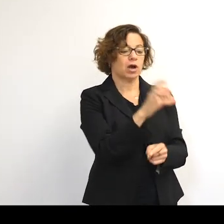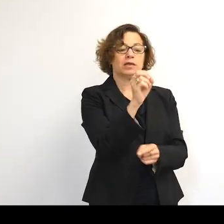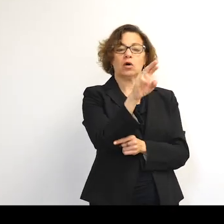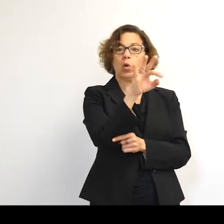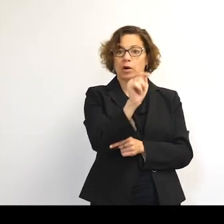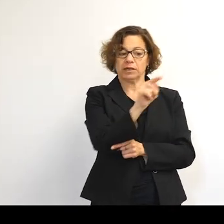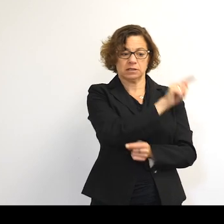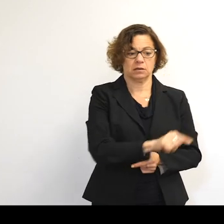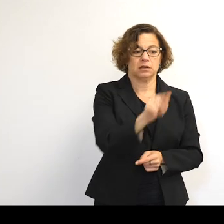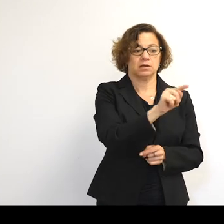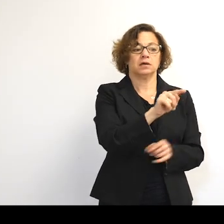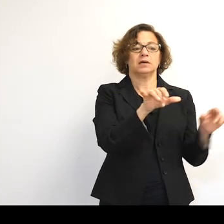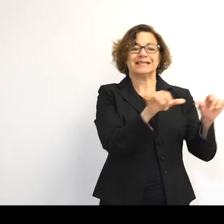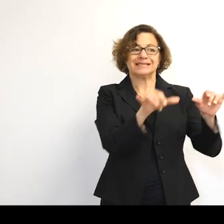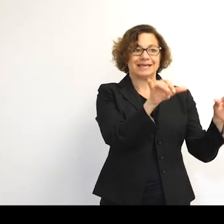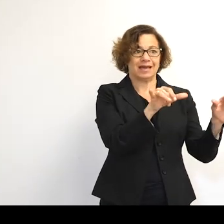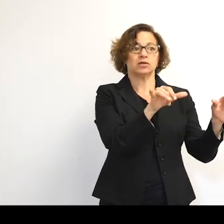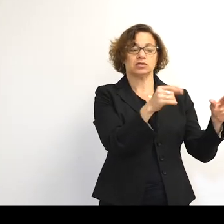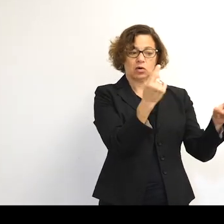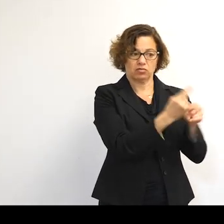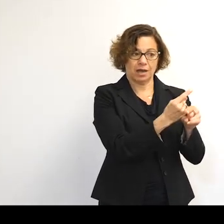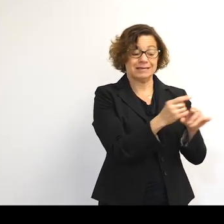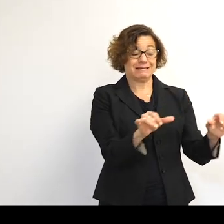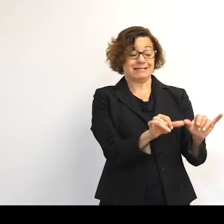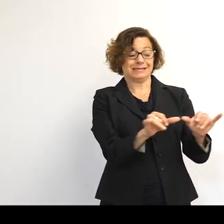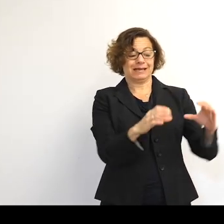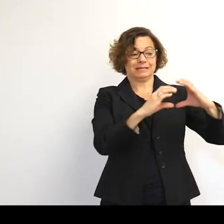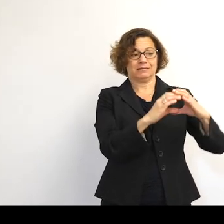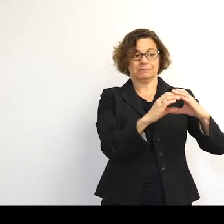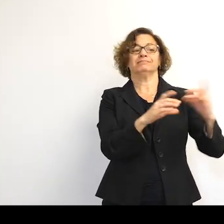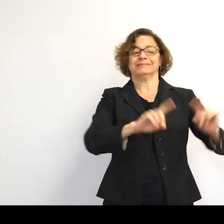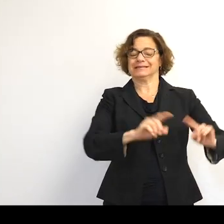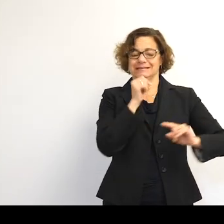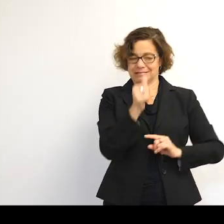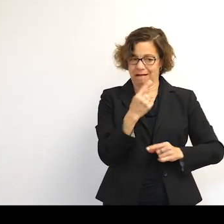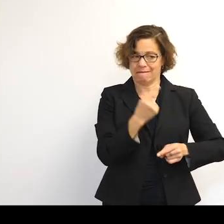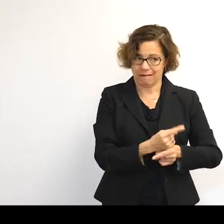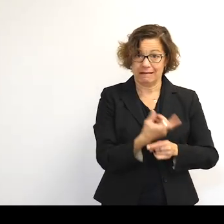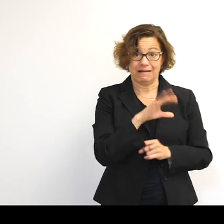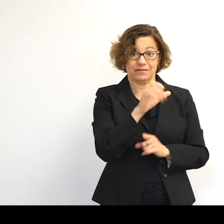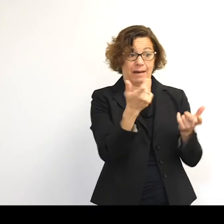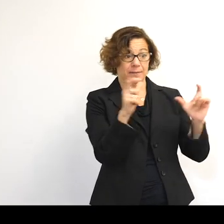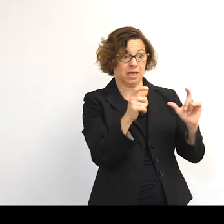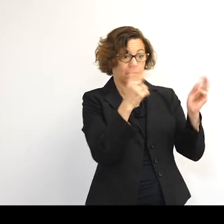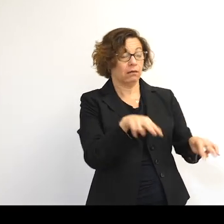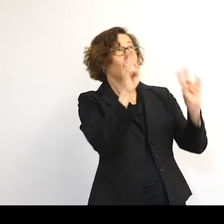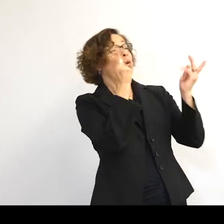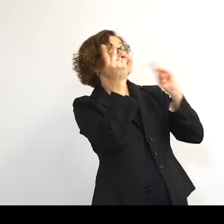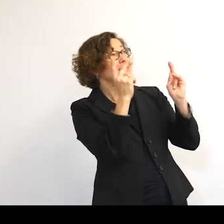So all the scales are correct, apart from the size of the objects, OK? If they were that big, we'd see them.